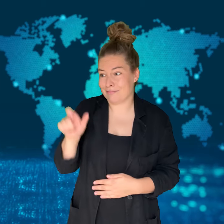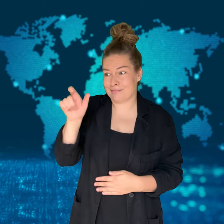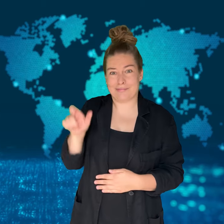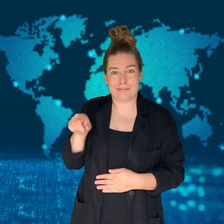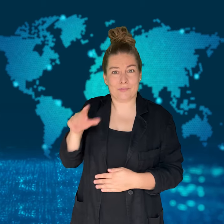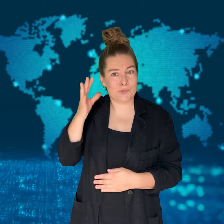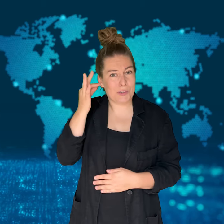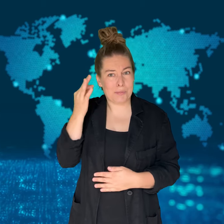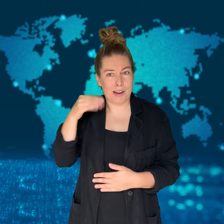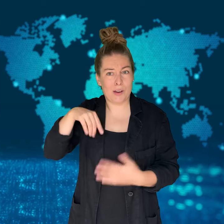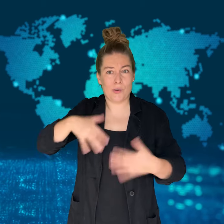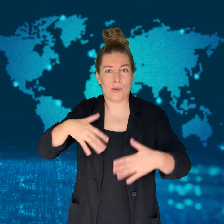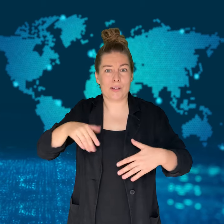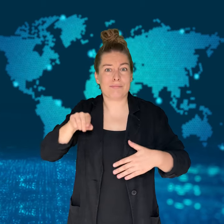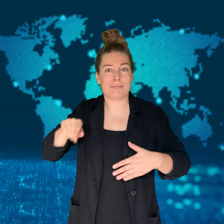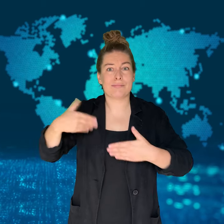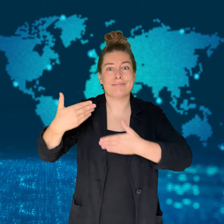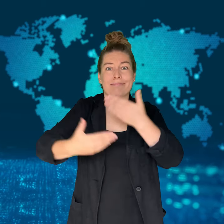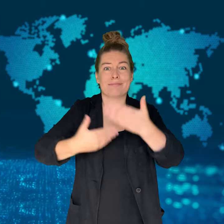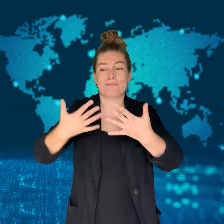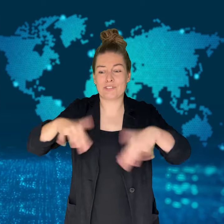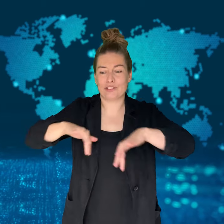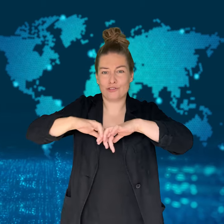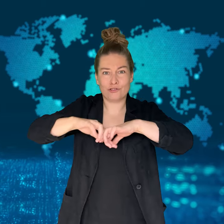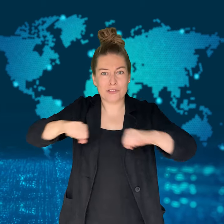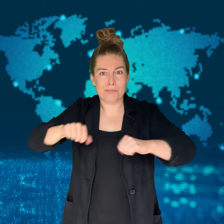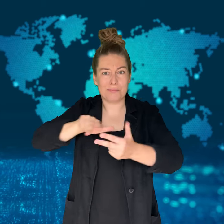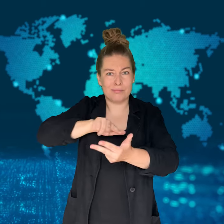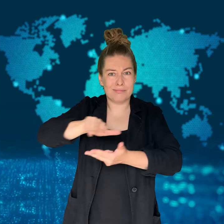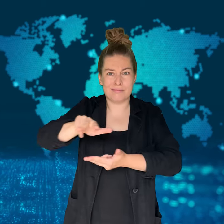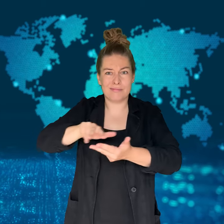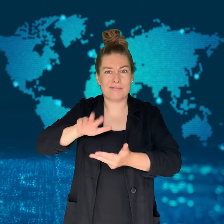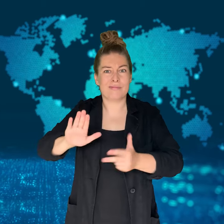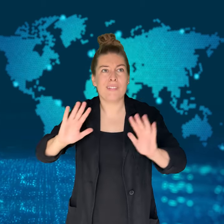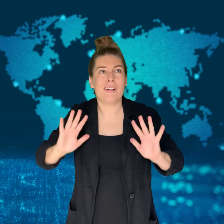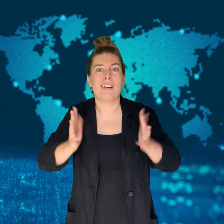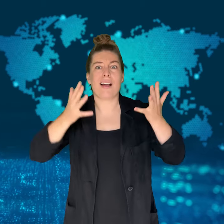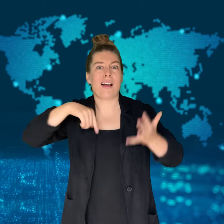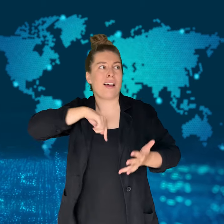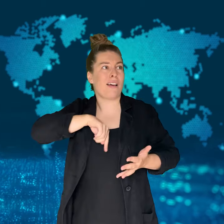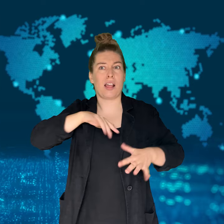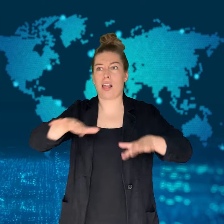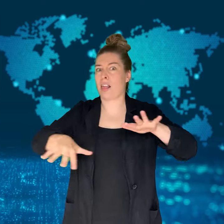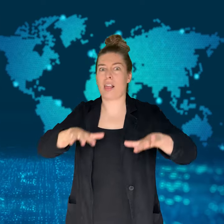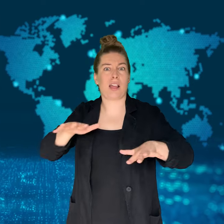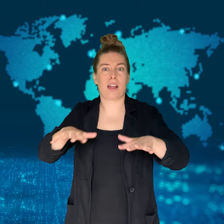take matters into their own hands.